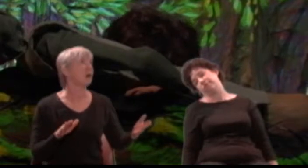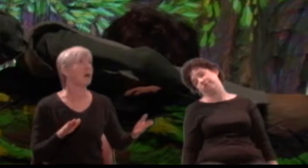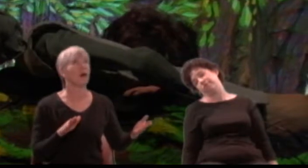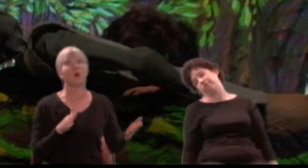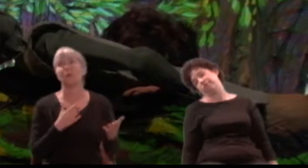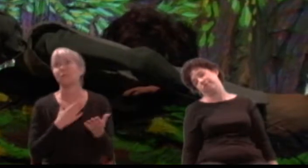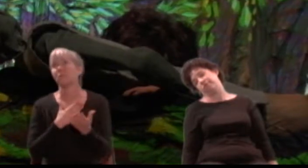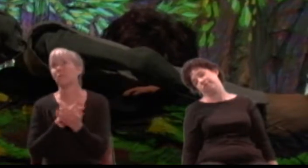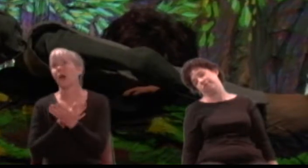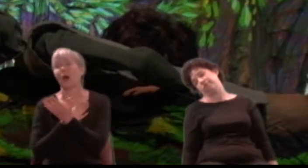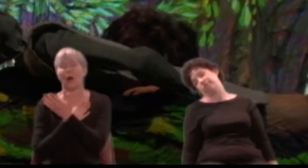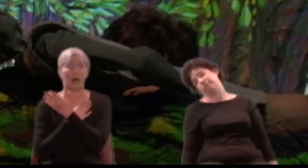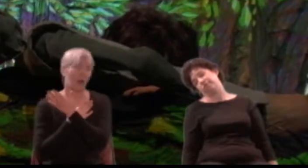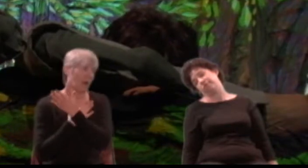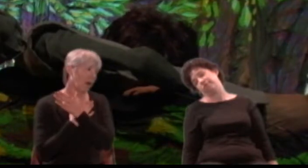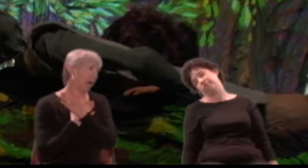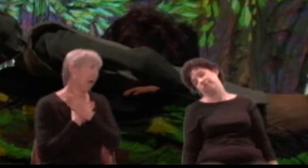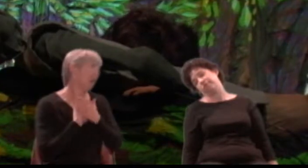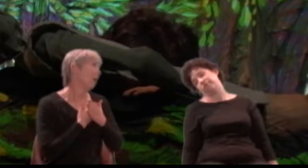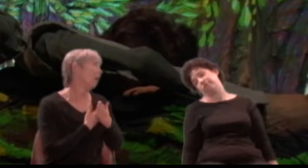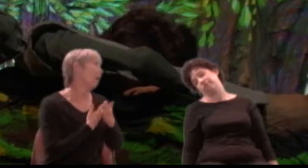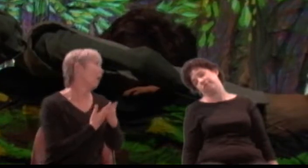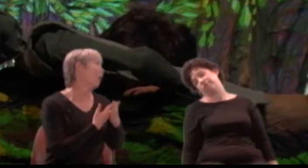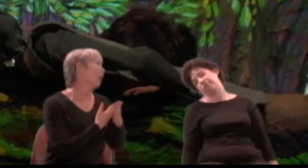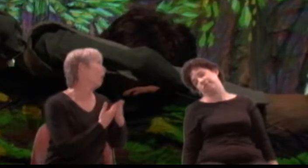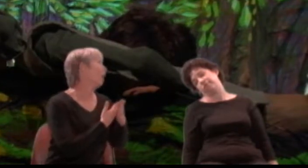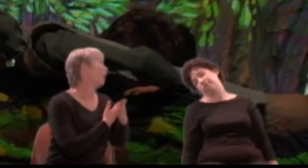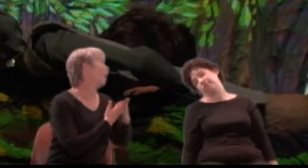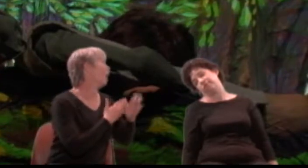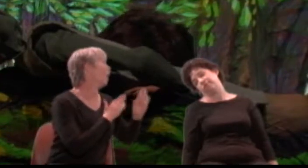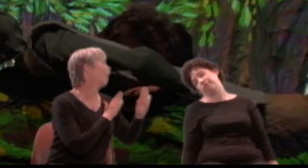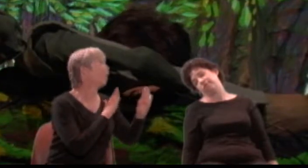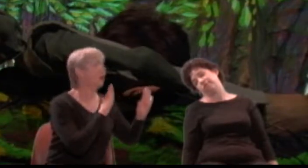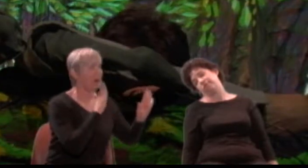O Pyramus, arise!